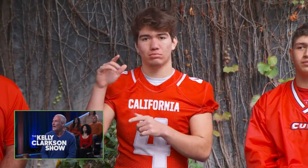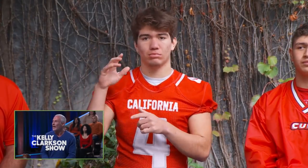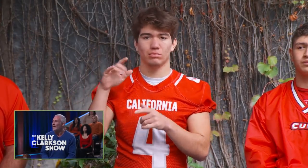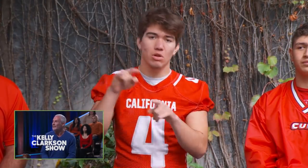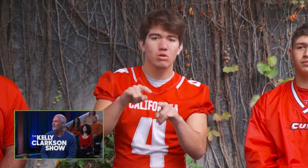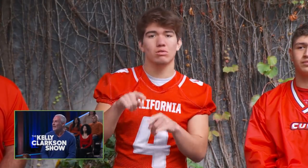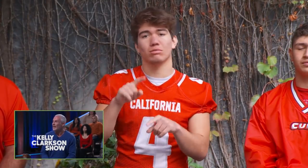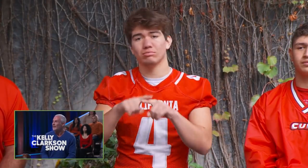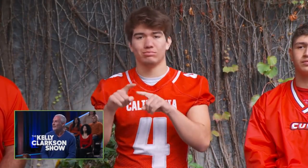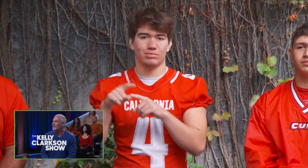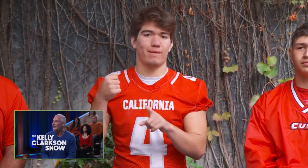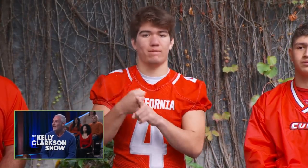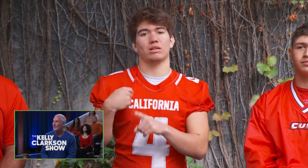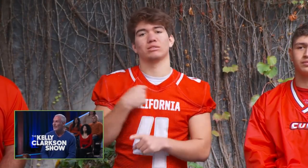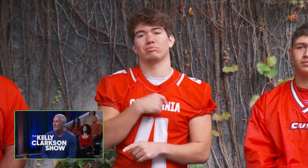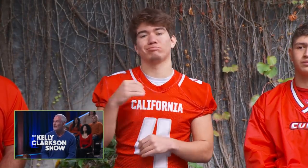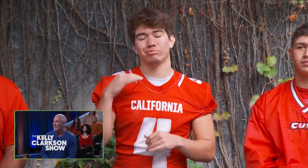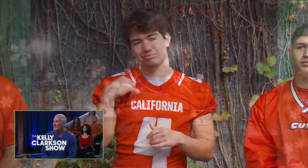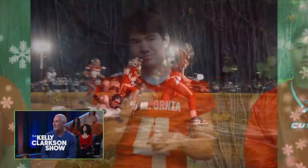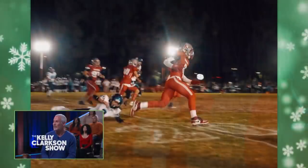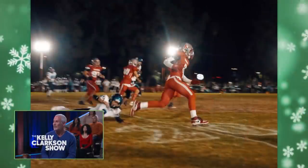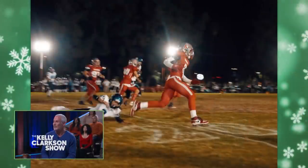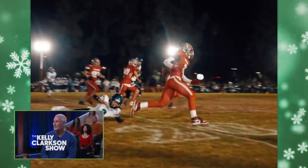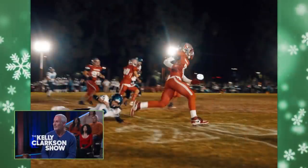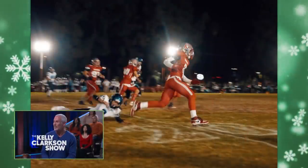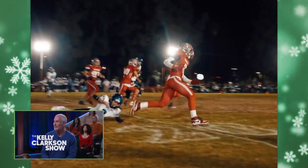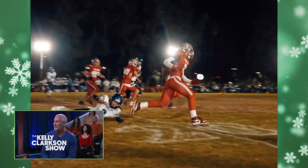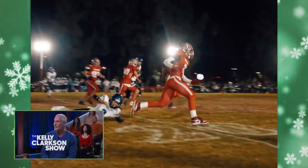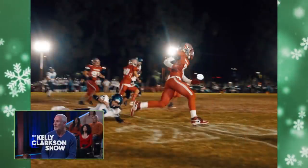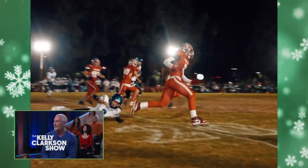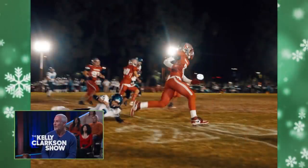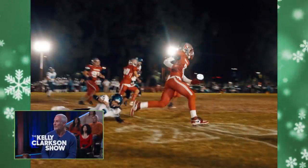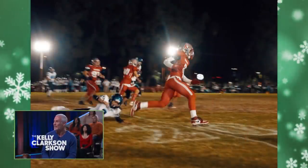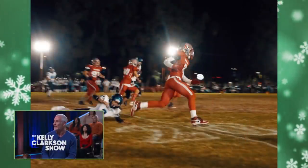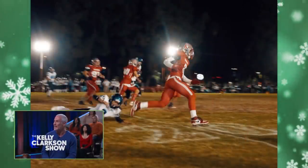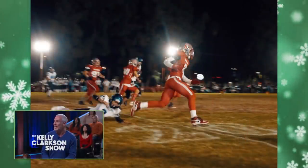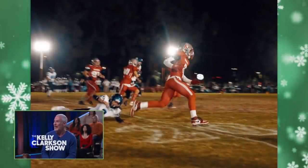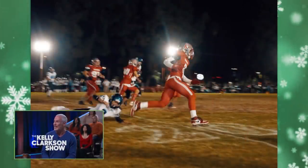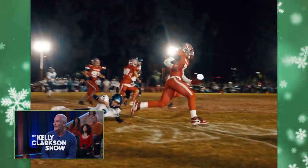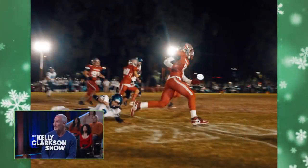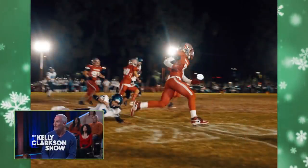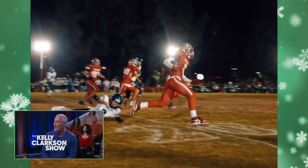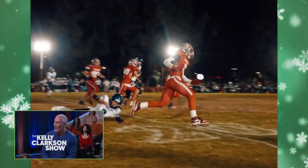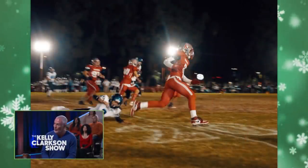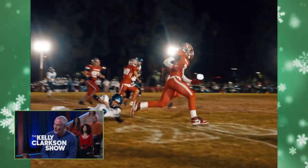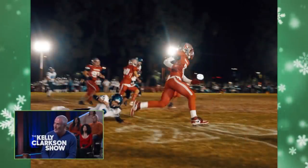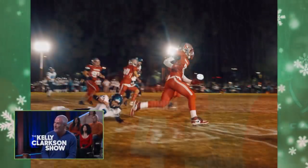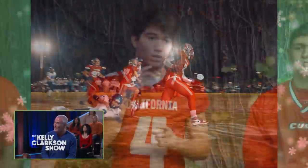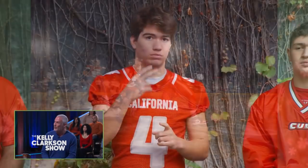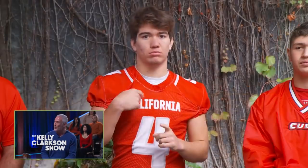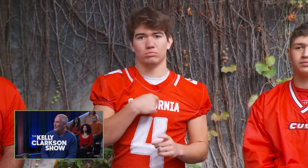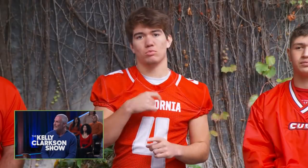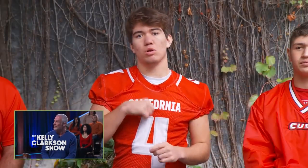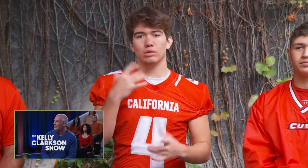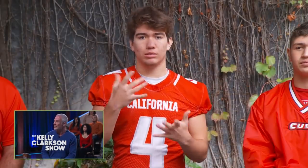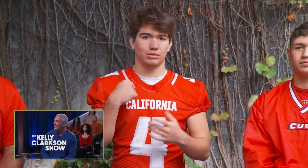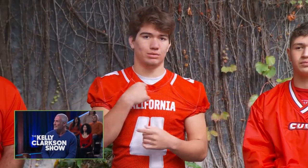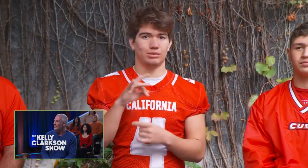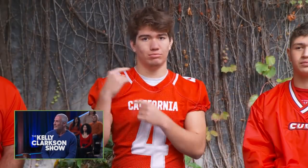and you know, let them say what they will. We're gonna do our thing. And it took us all the way through a winning season.